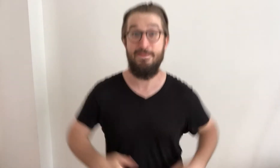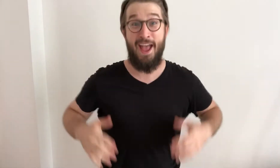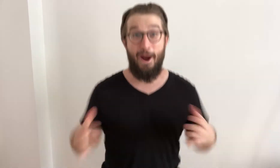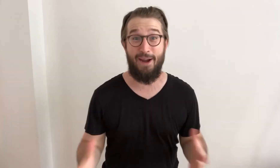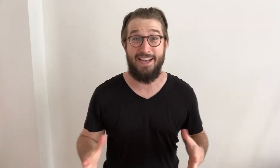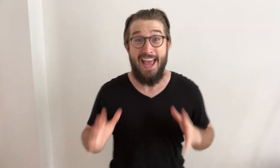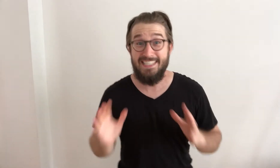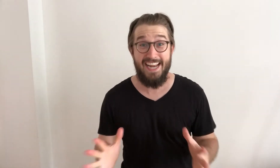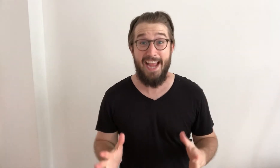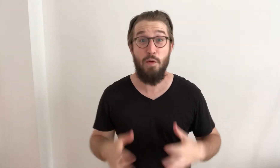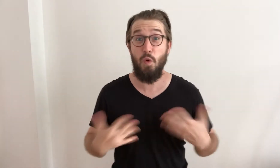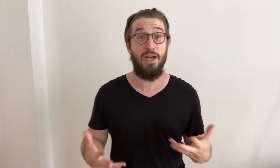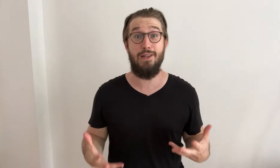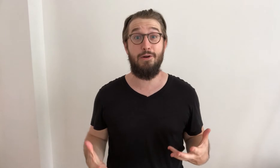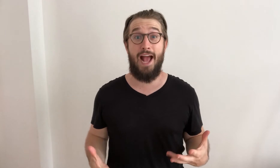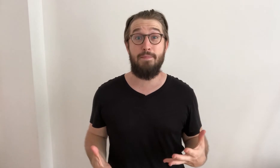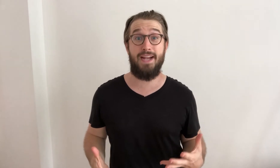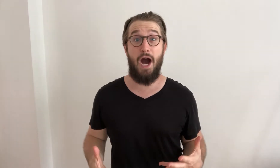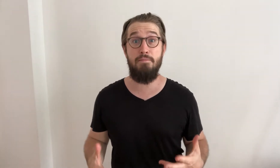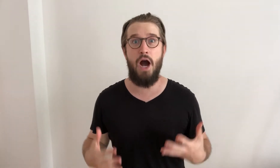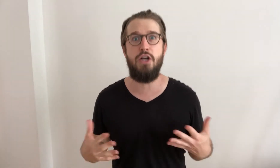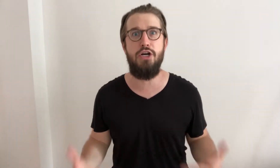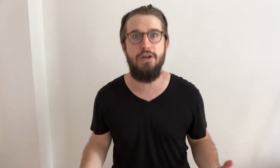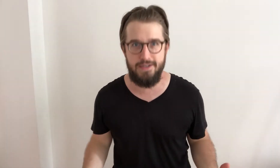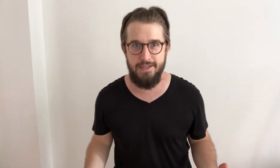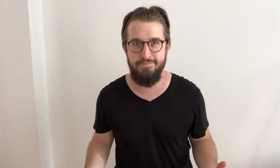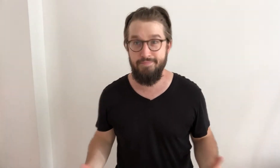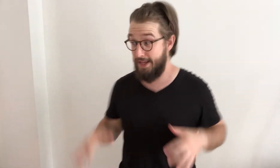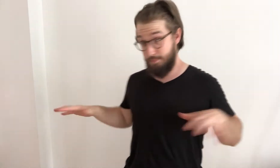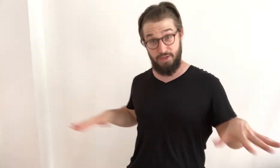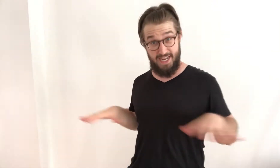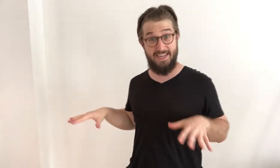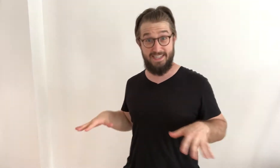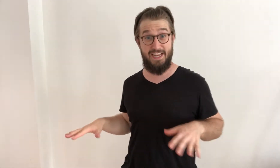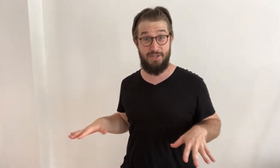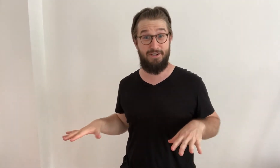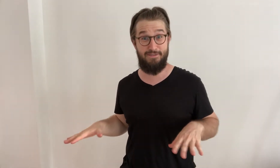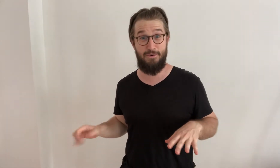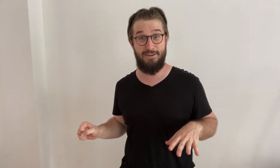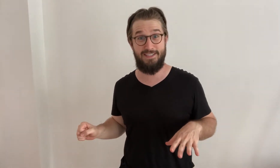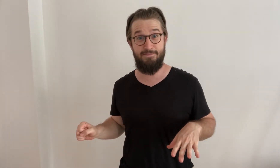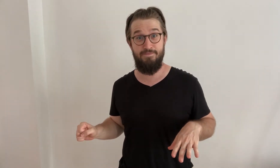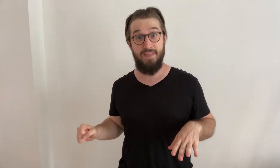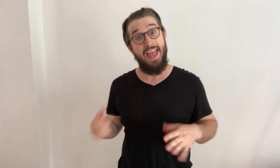Alright, today we're gonna learn how to become a cook, in a pretend kitchen of course.